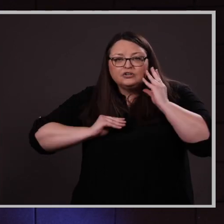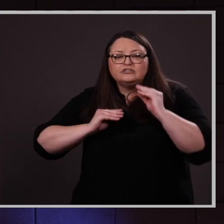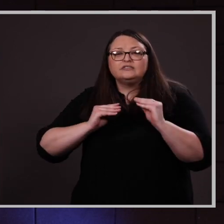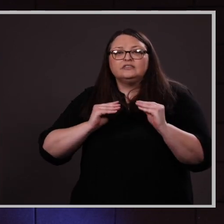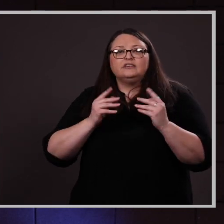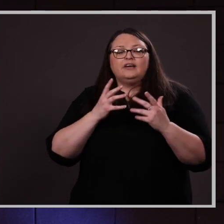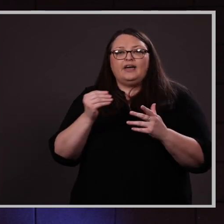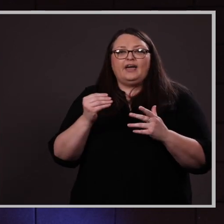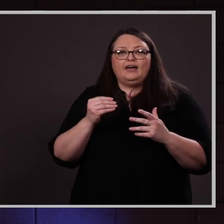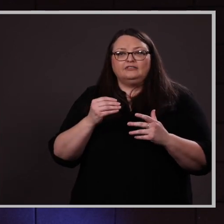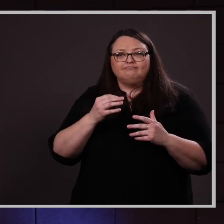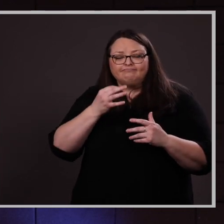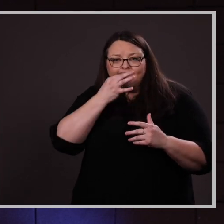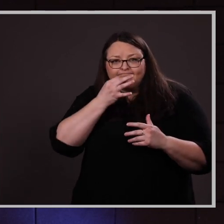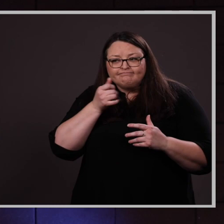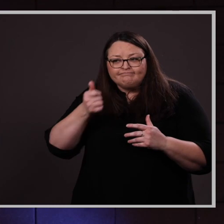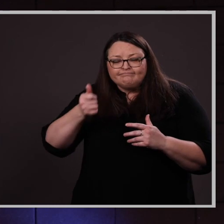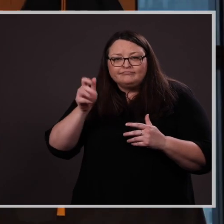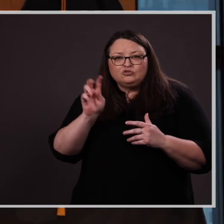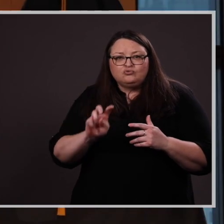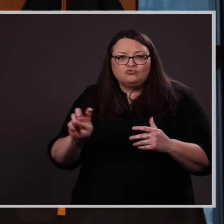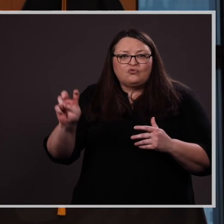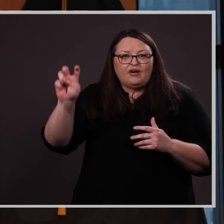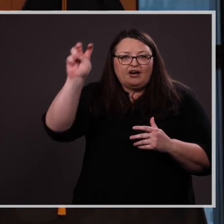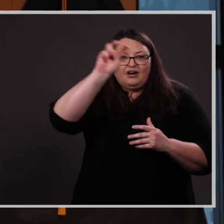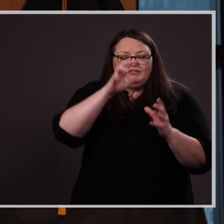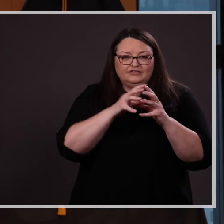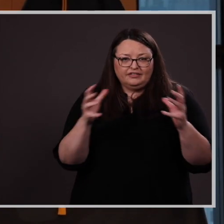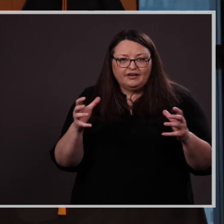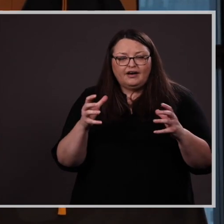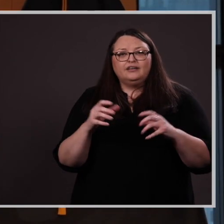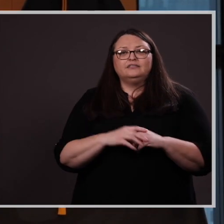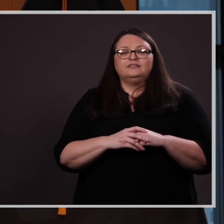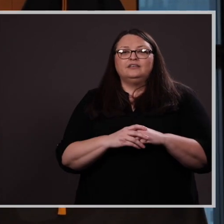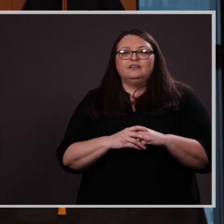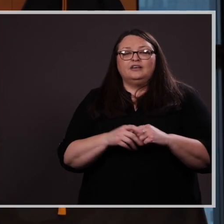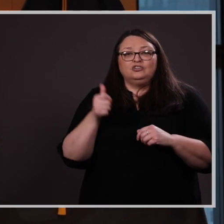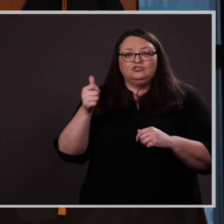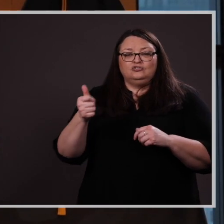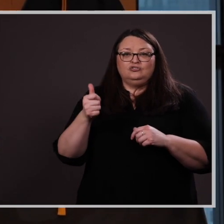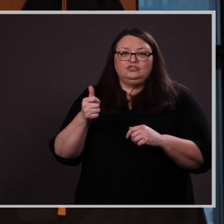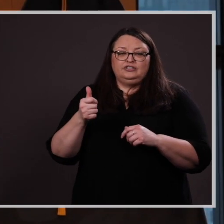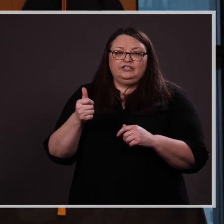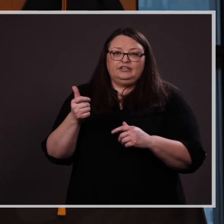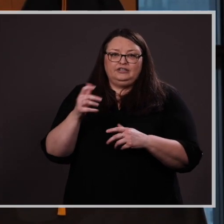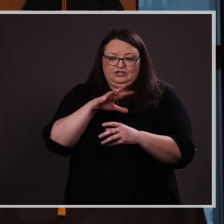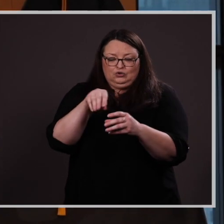eye, had traveled extensively. Aury brought to every writing assignment extraordinary